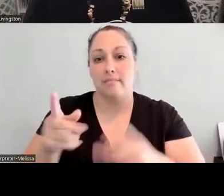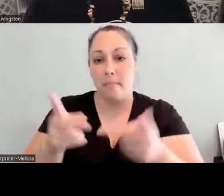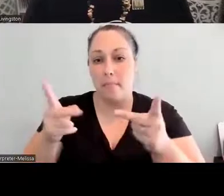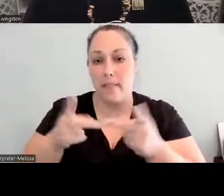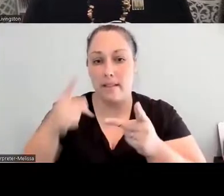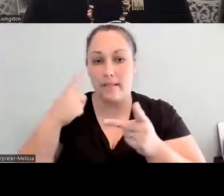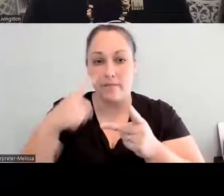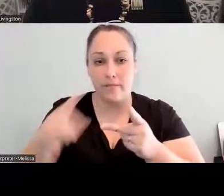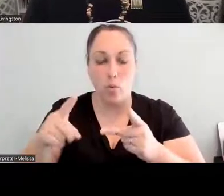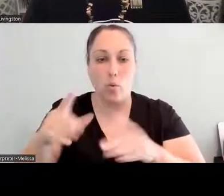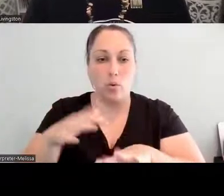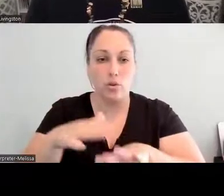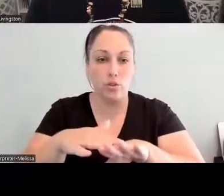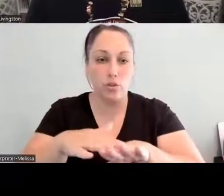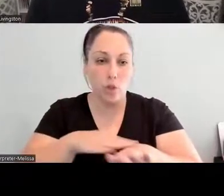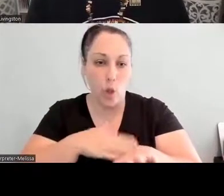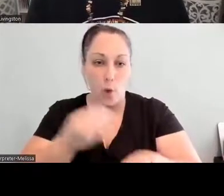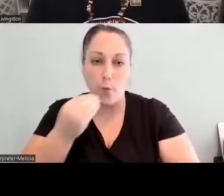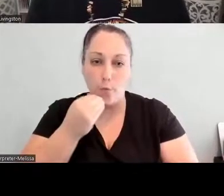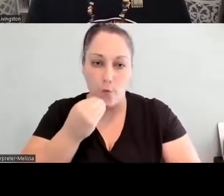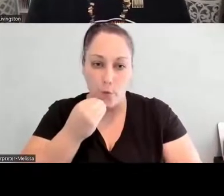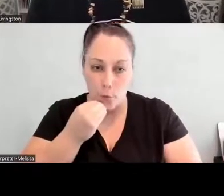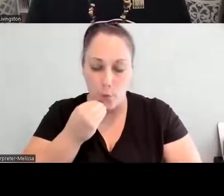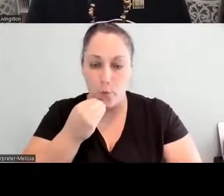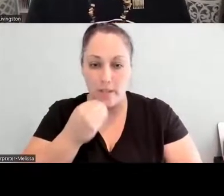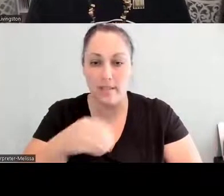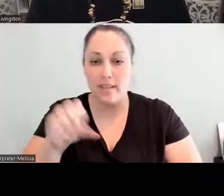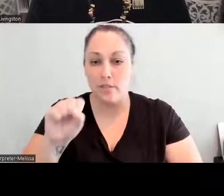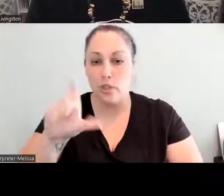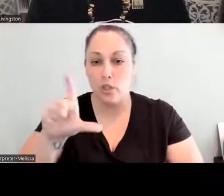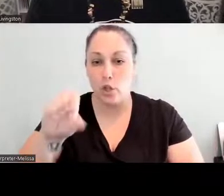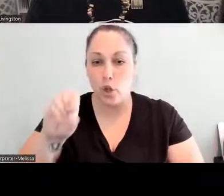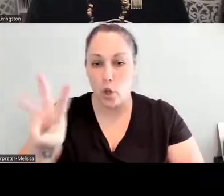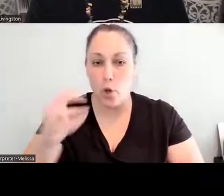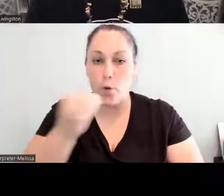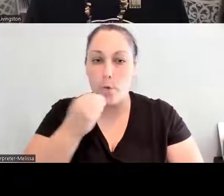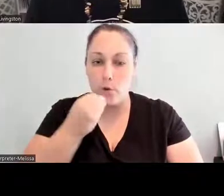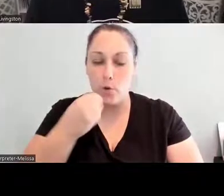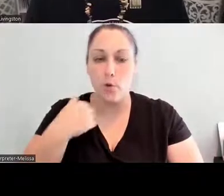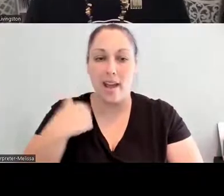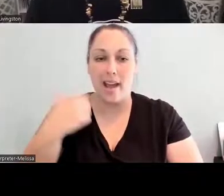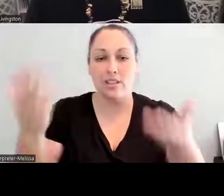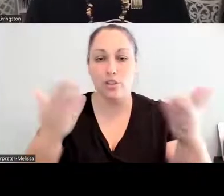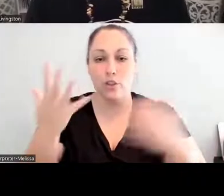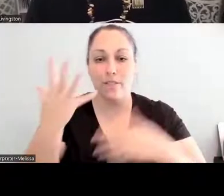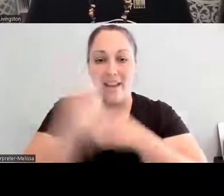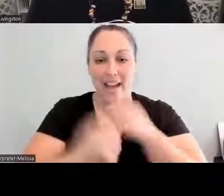I just served five years as the Slow Food International Indigenous Councilor of the Global North, and so we will